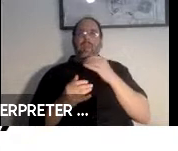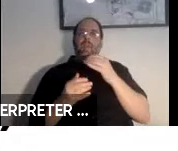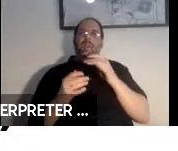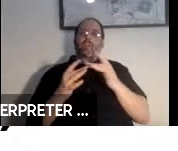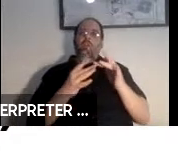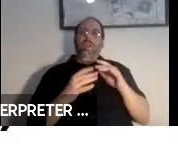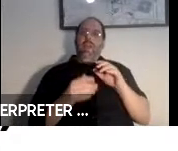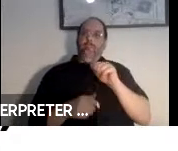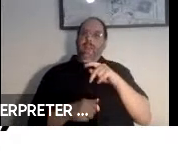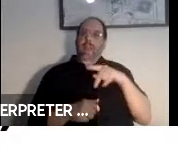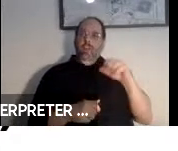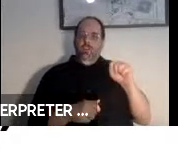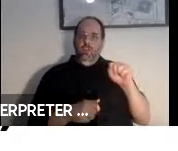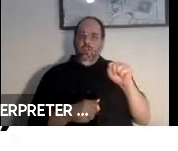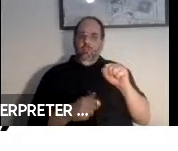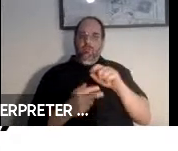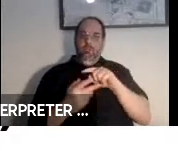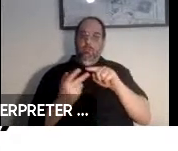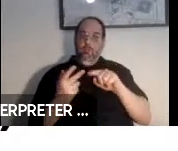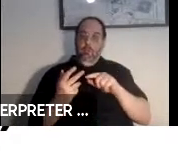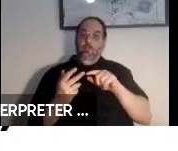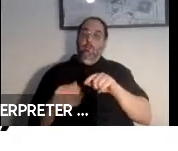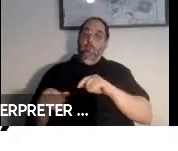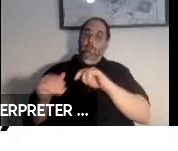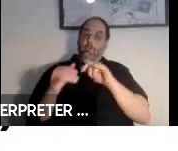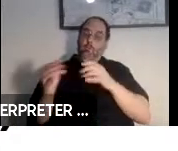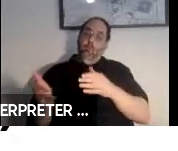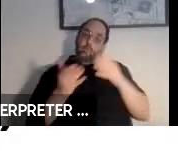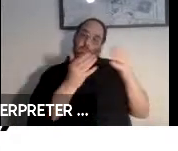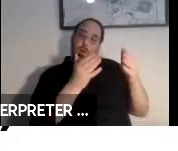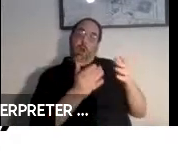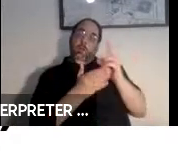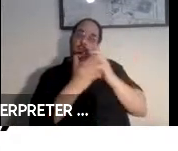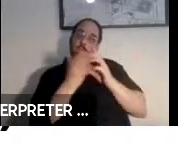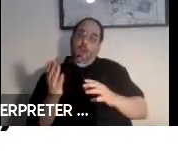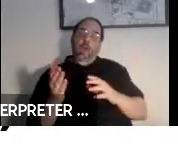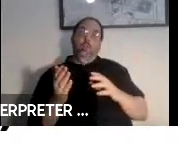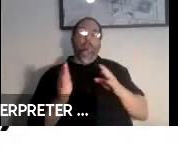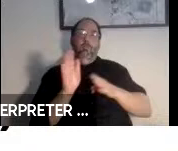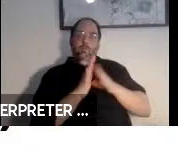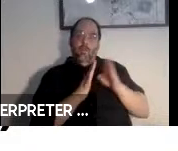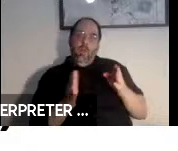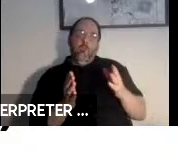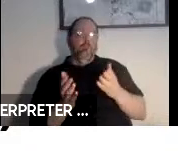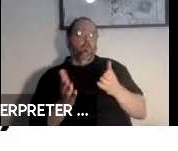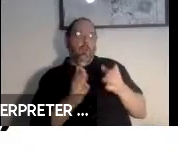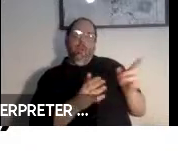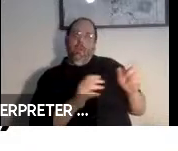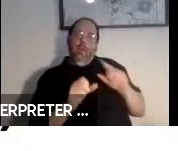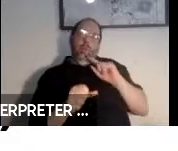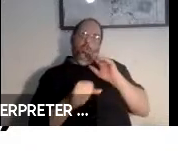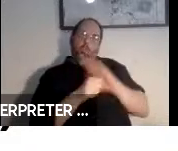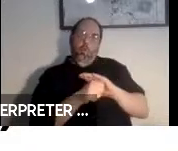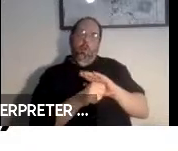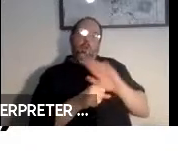provide designers and application developers ways to make sure their content is successful